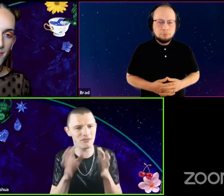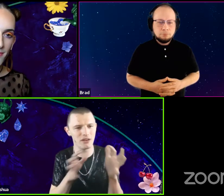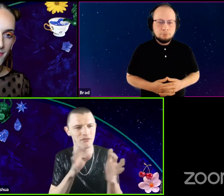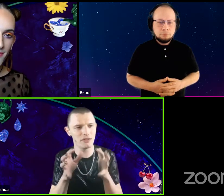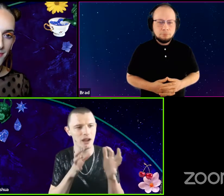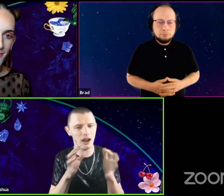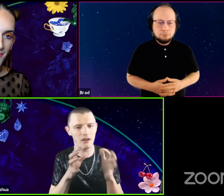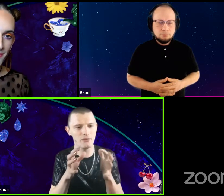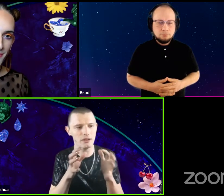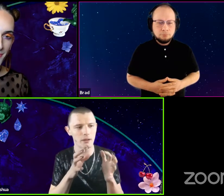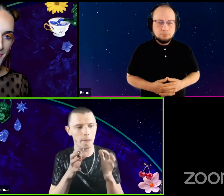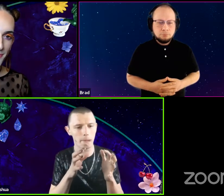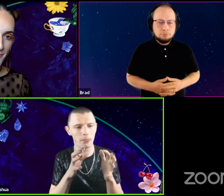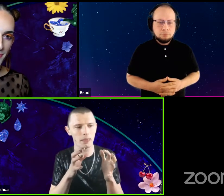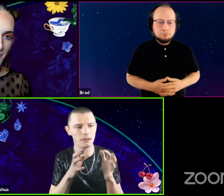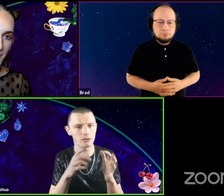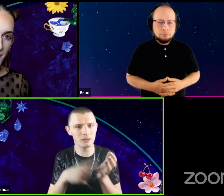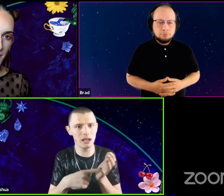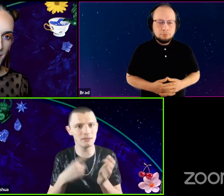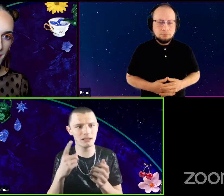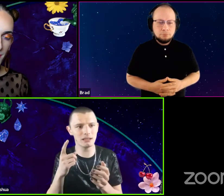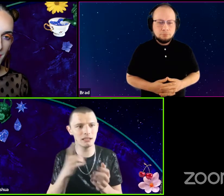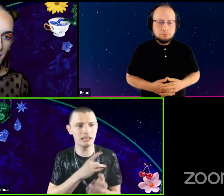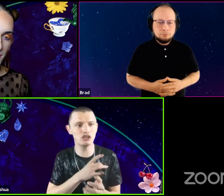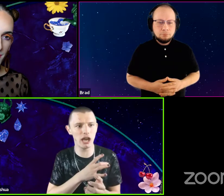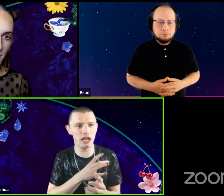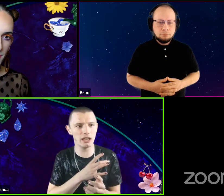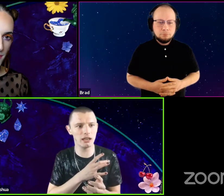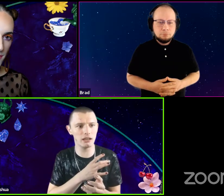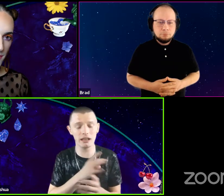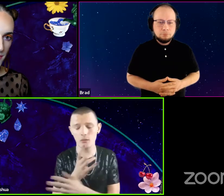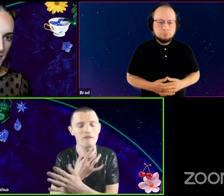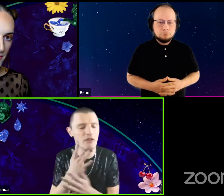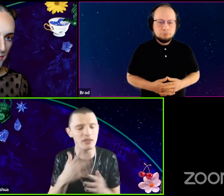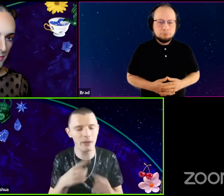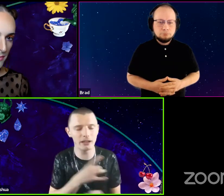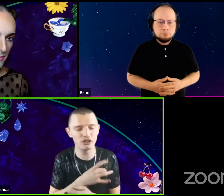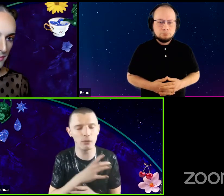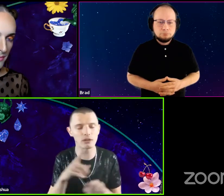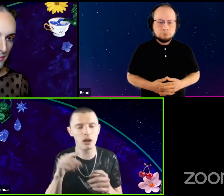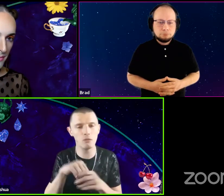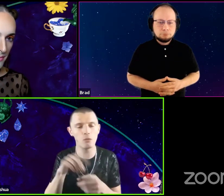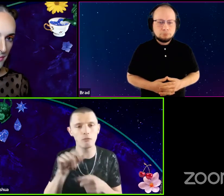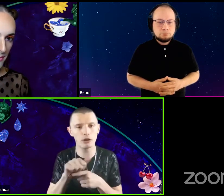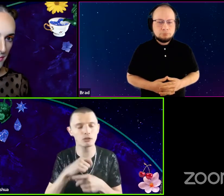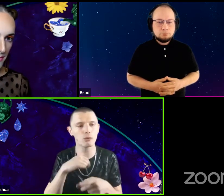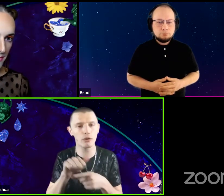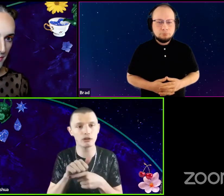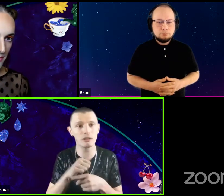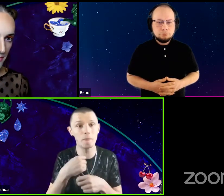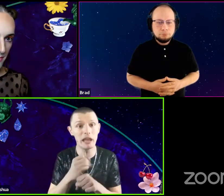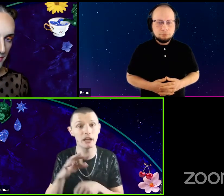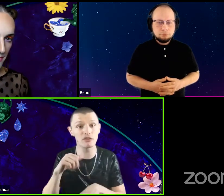you know, sometimes E.J. Like my favorite thing about E.J. was, in one rehearsal. we were rehearsing made of stone.